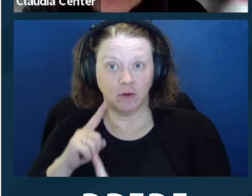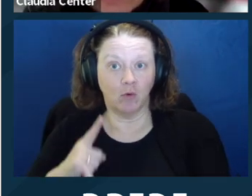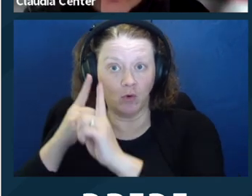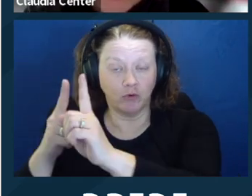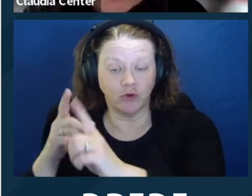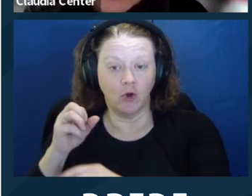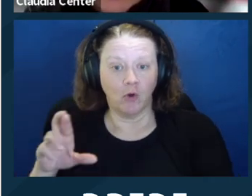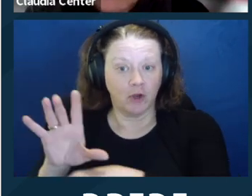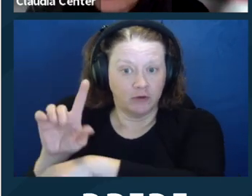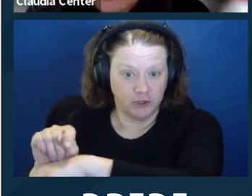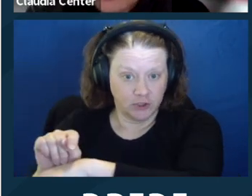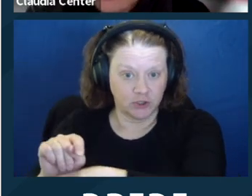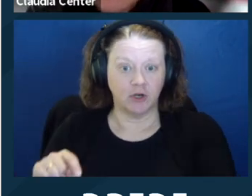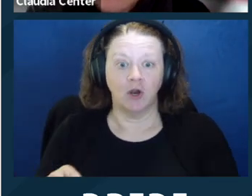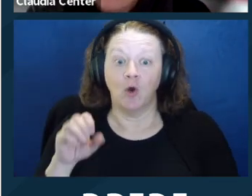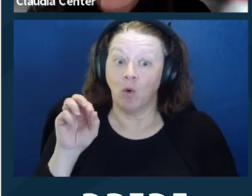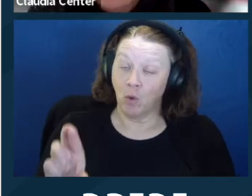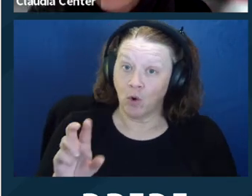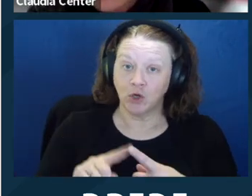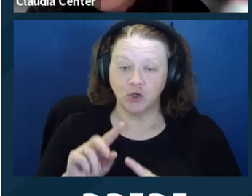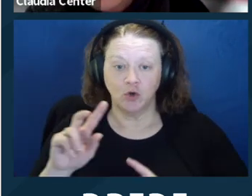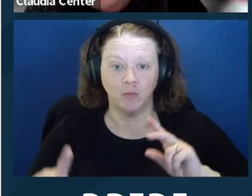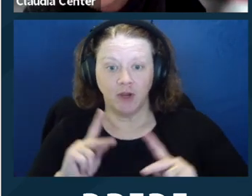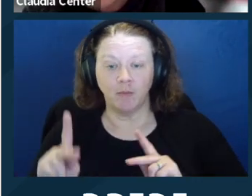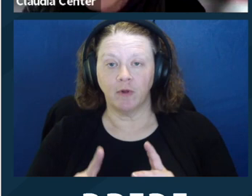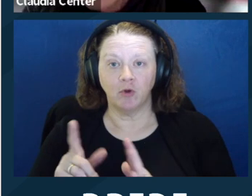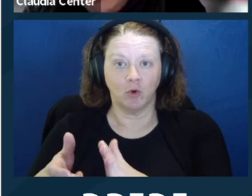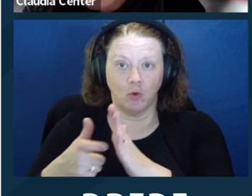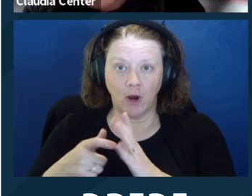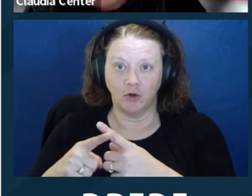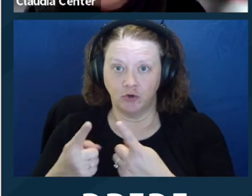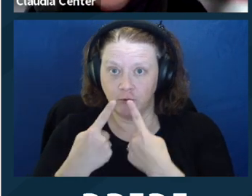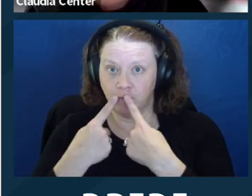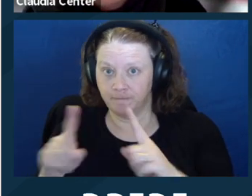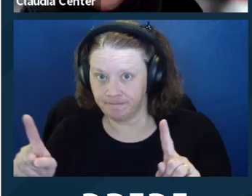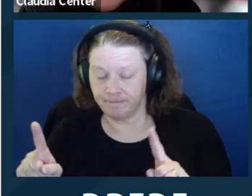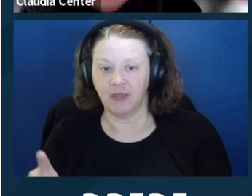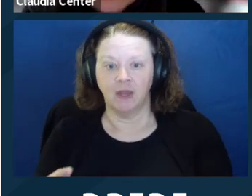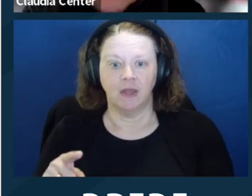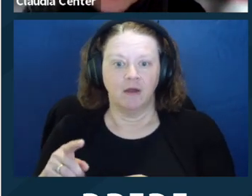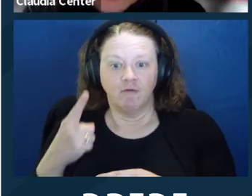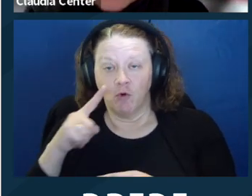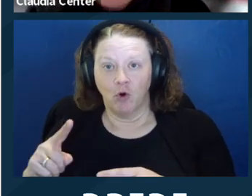the information or accomplishing the goal of the attorney/client consultation.